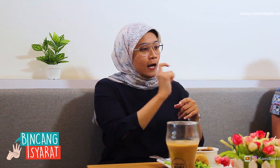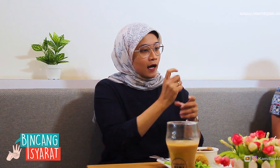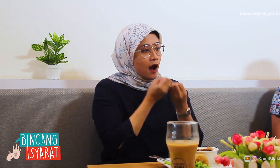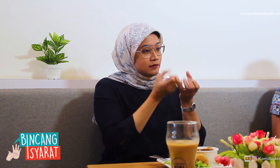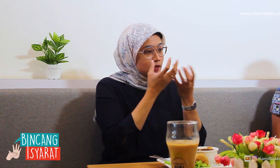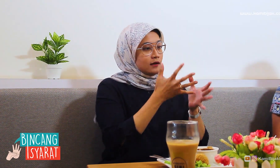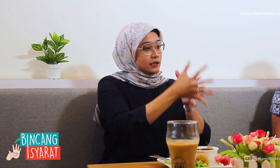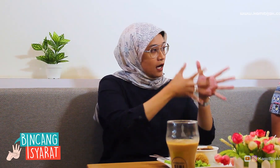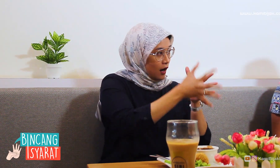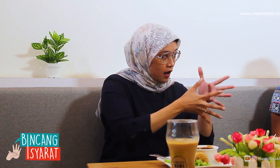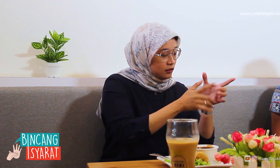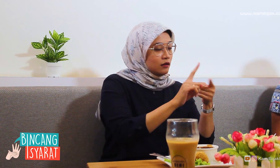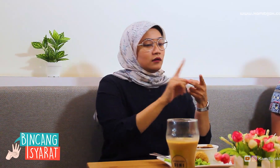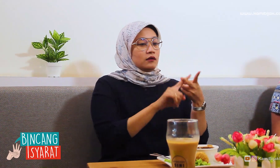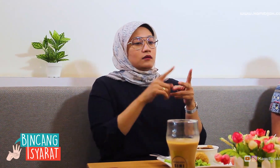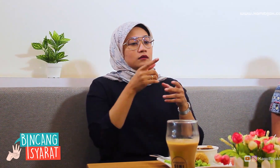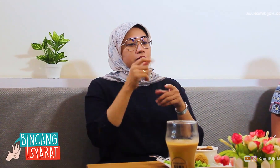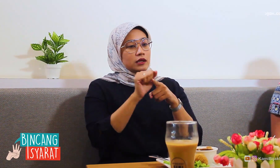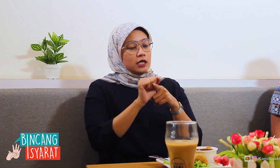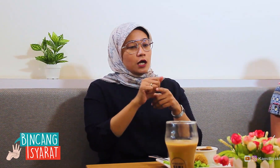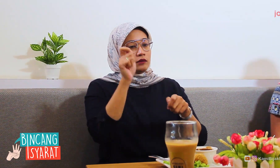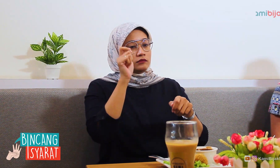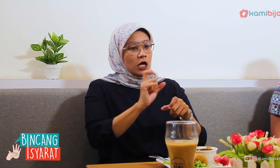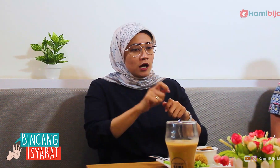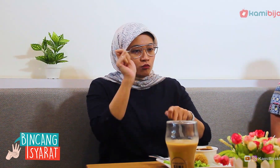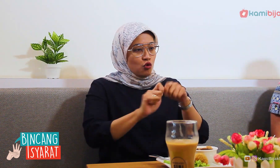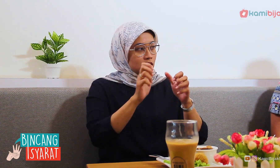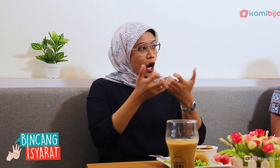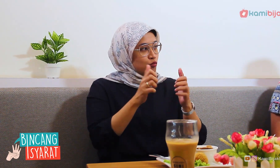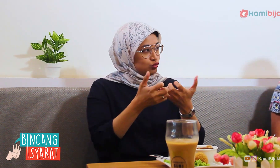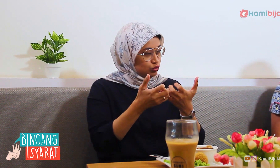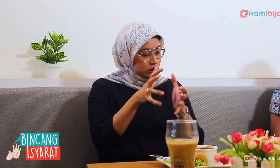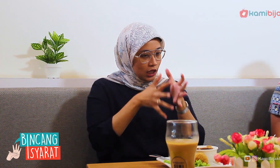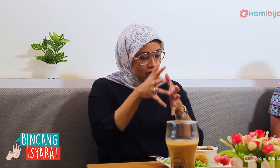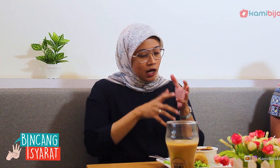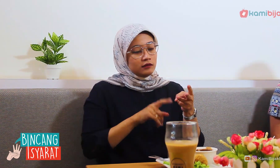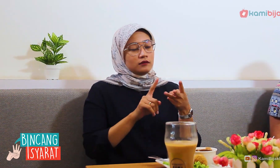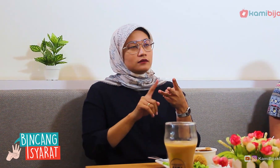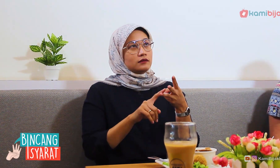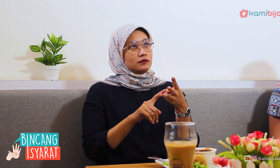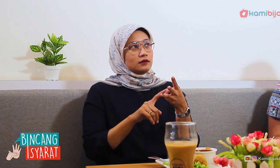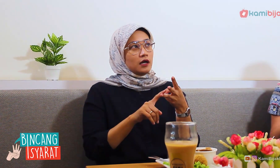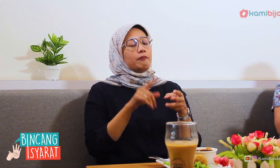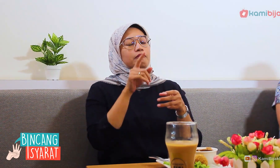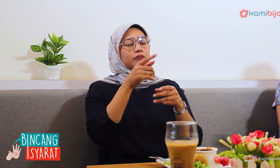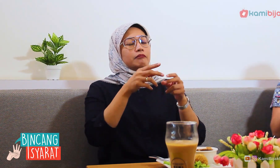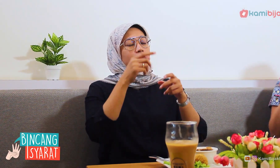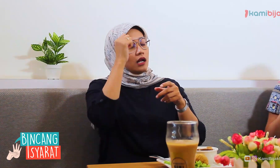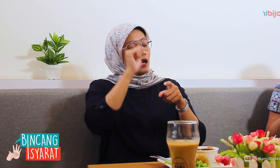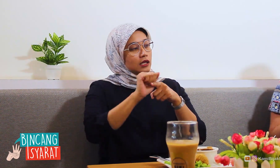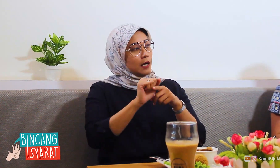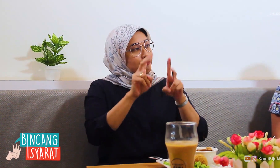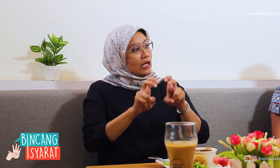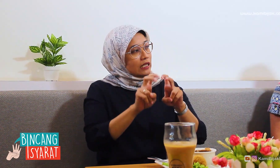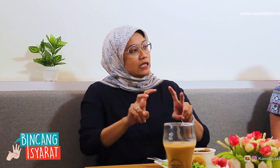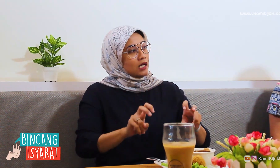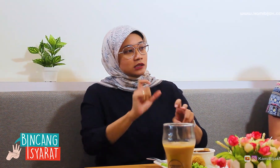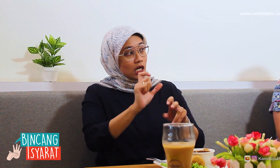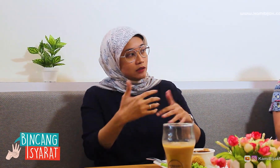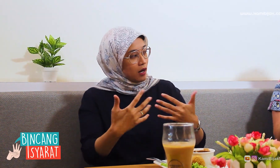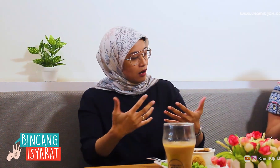e.g. how to teach gestures, how to structure a sign dictionary, and how to examine sign languages,